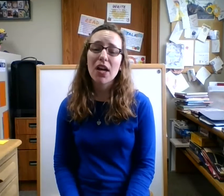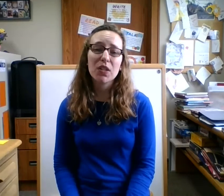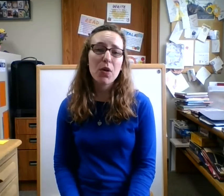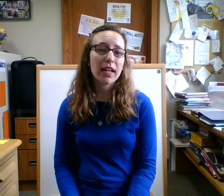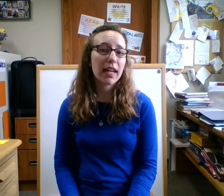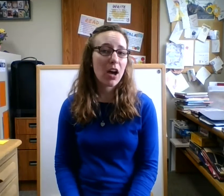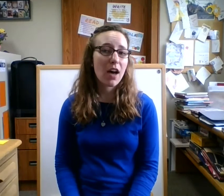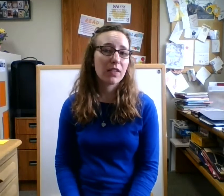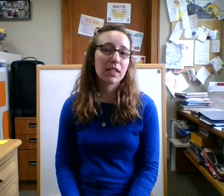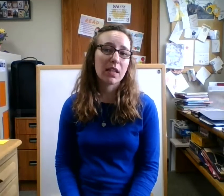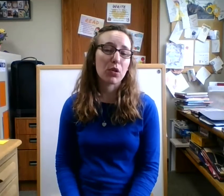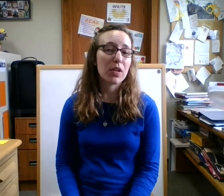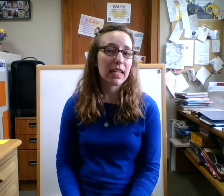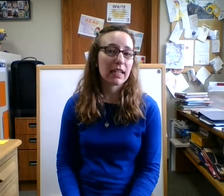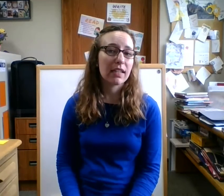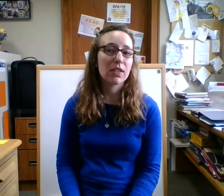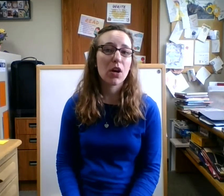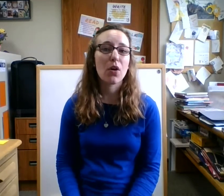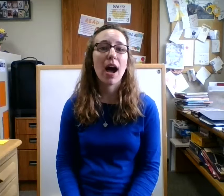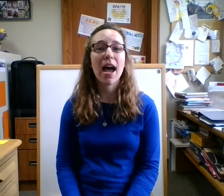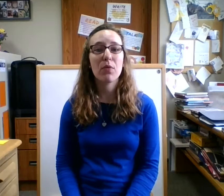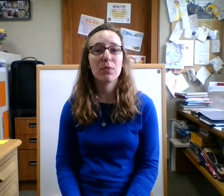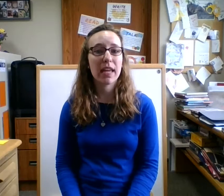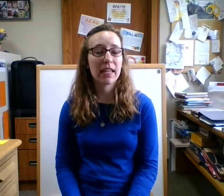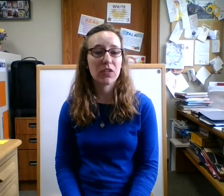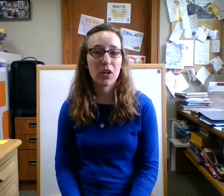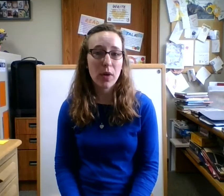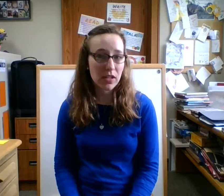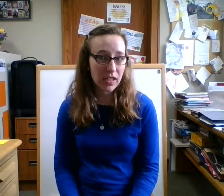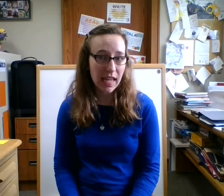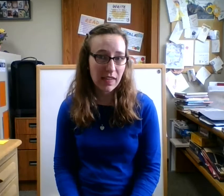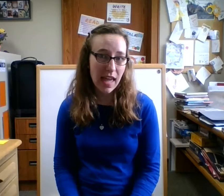also our kickoff to summer reading so I will be answering questions at the end